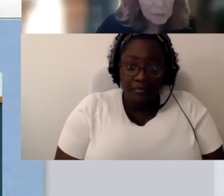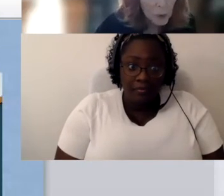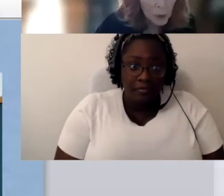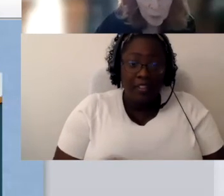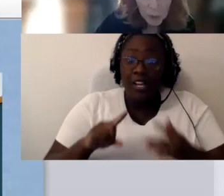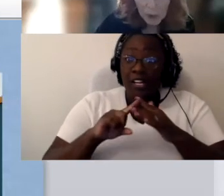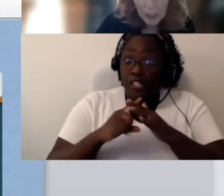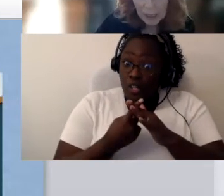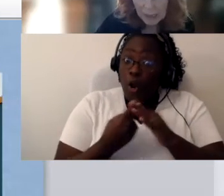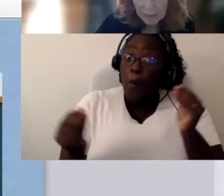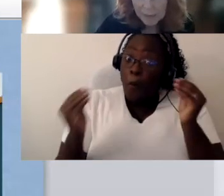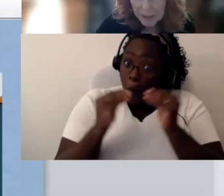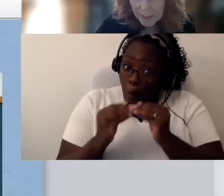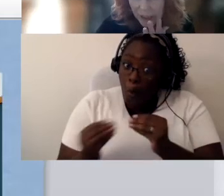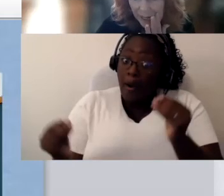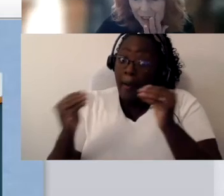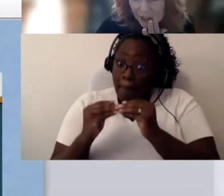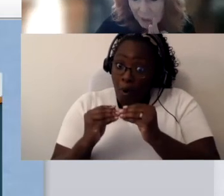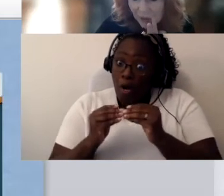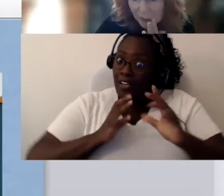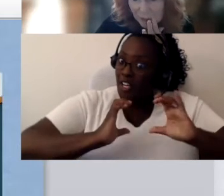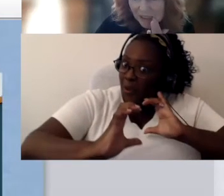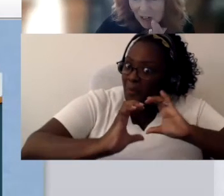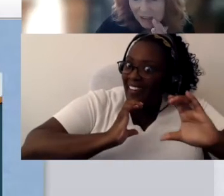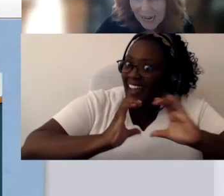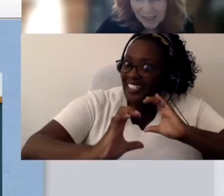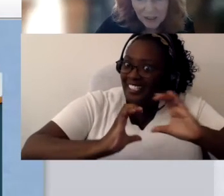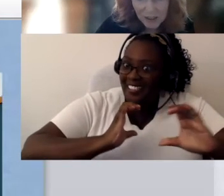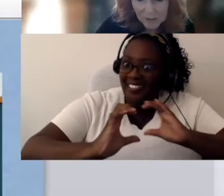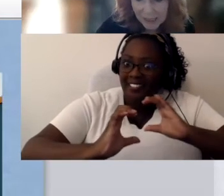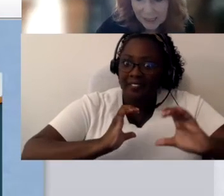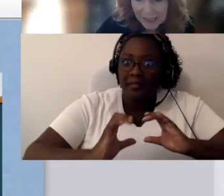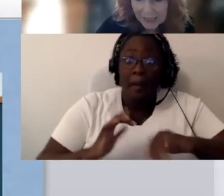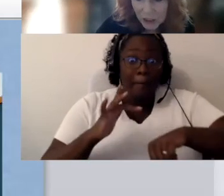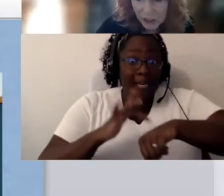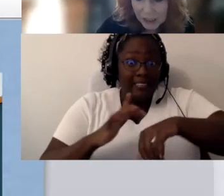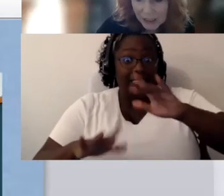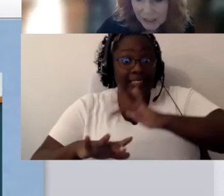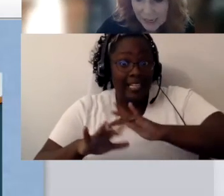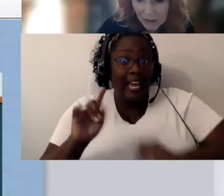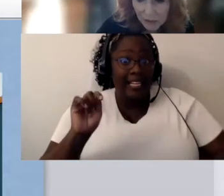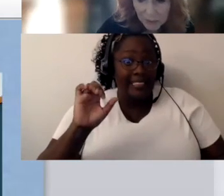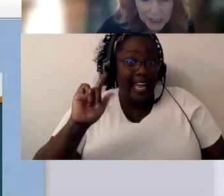more and more communication with her but it's all tactile. Again she does tactile communication.